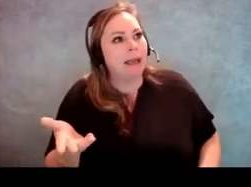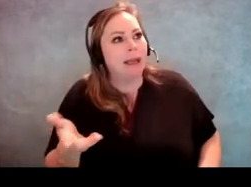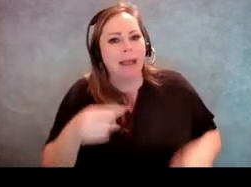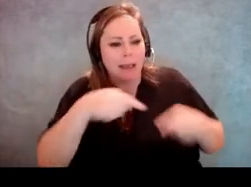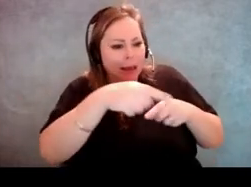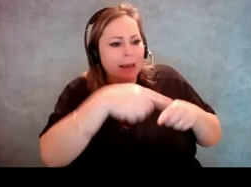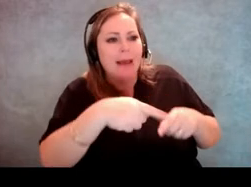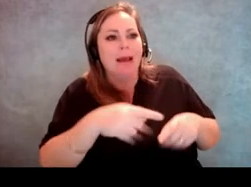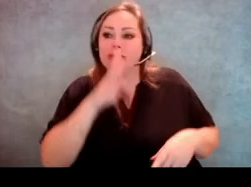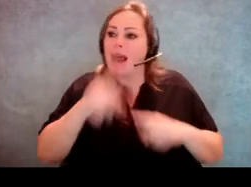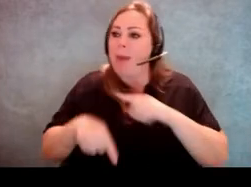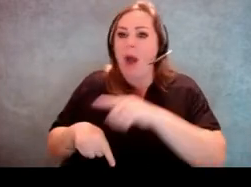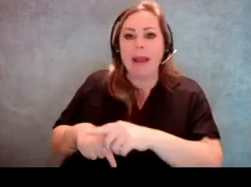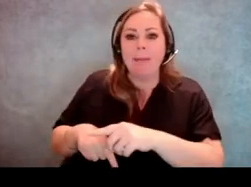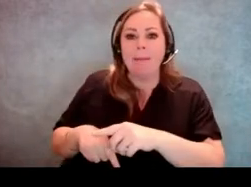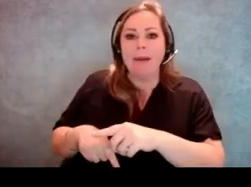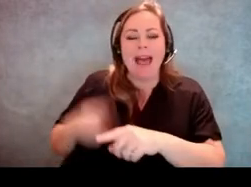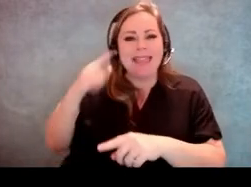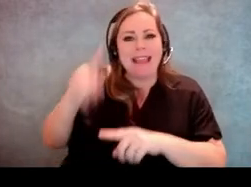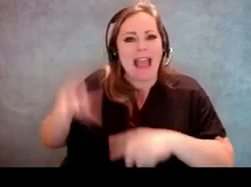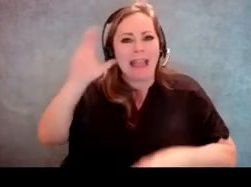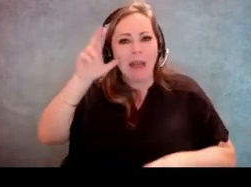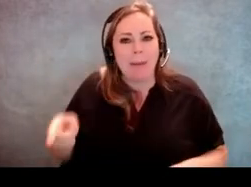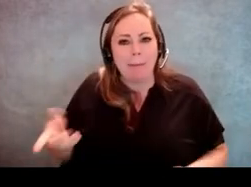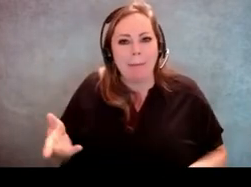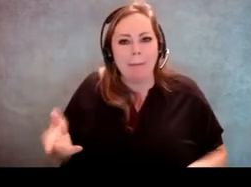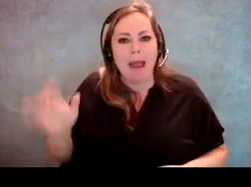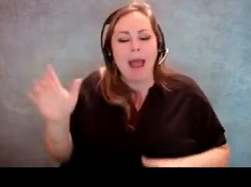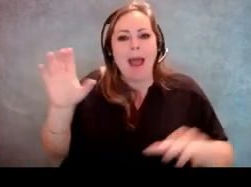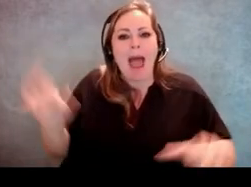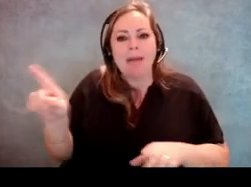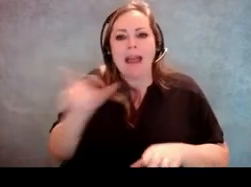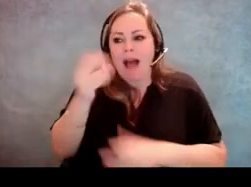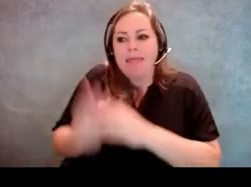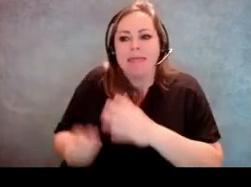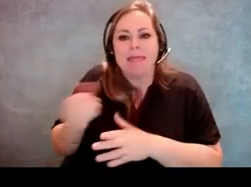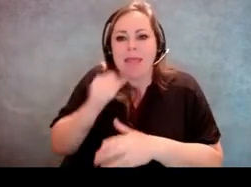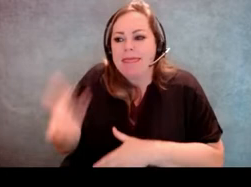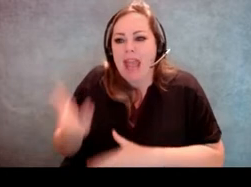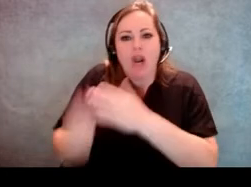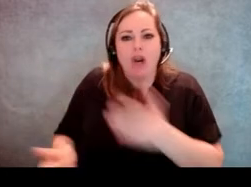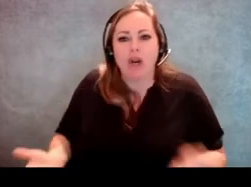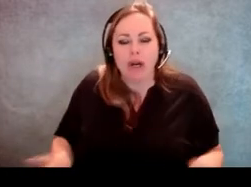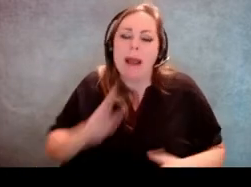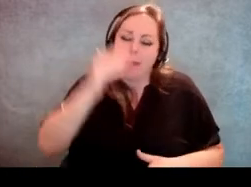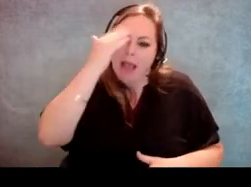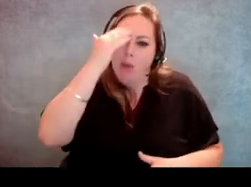and they just act like he isn't there. So just be aware. [Molly Broadway] Yeah, well that reminds me.